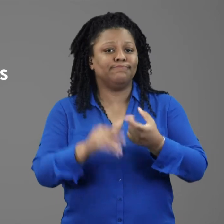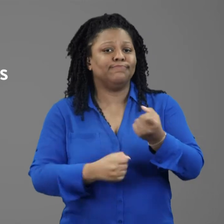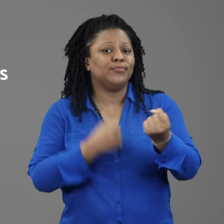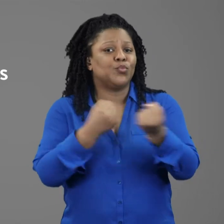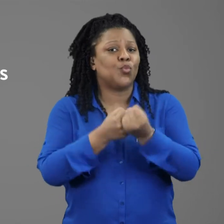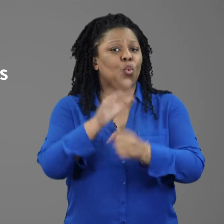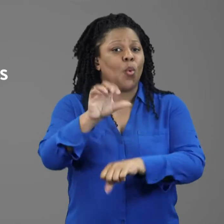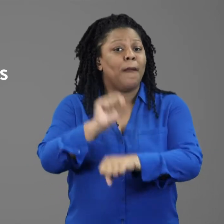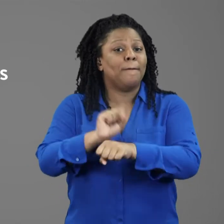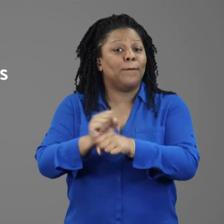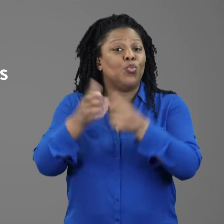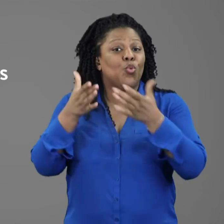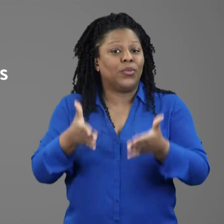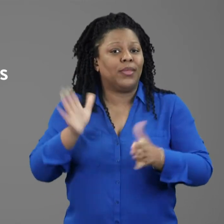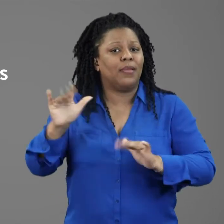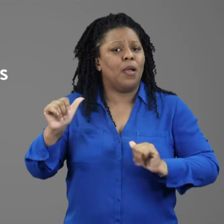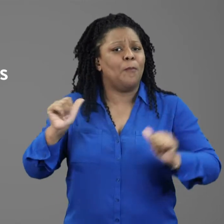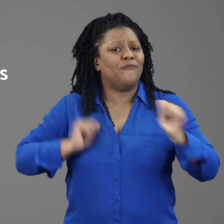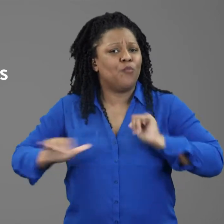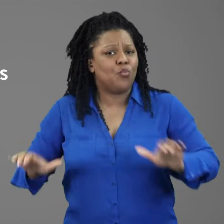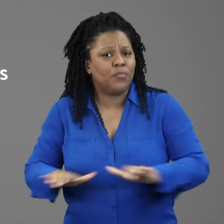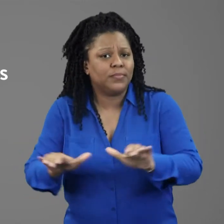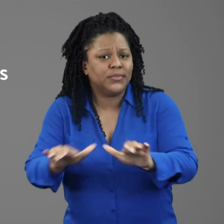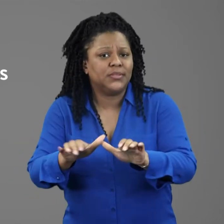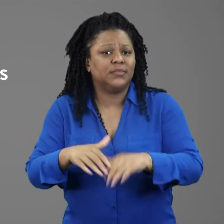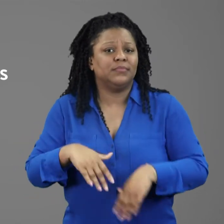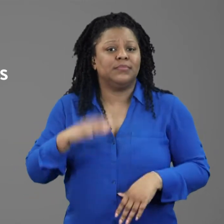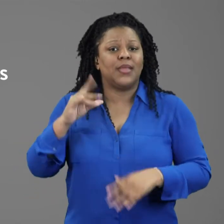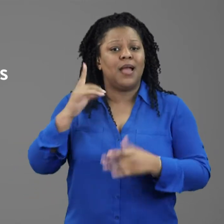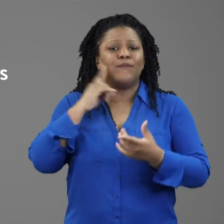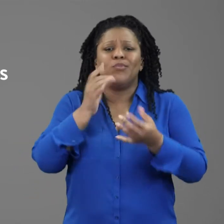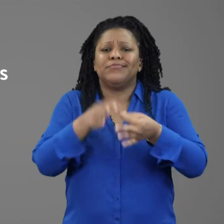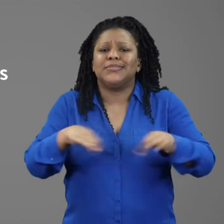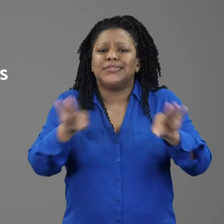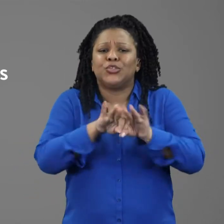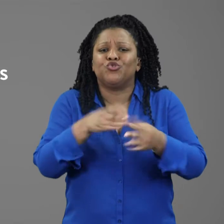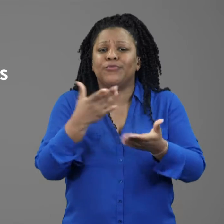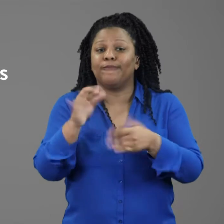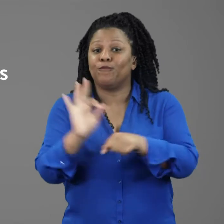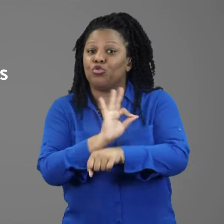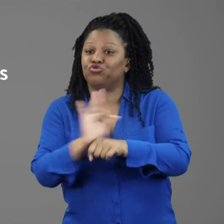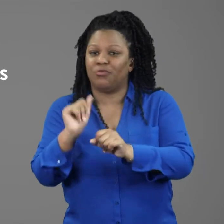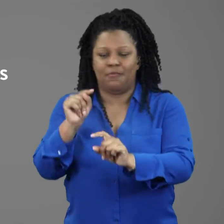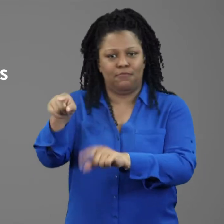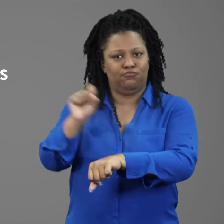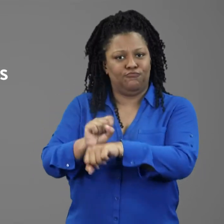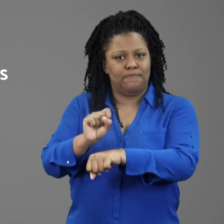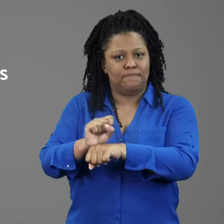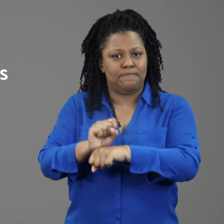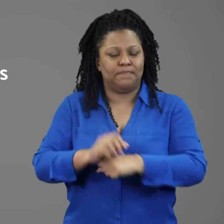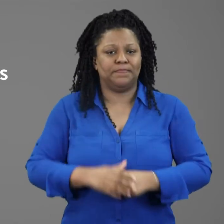Support employees in performing the essential functions of the job.